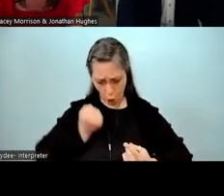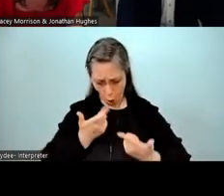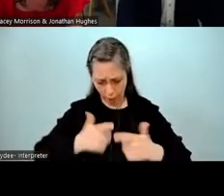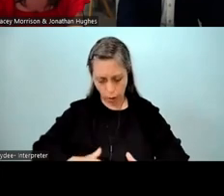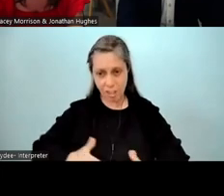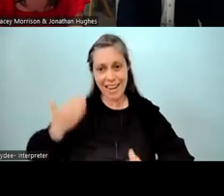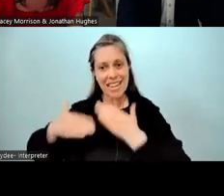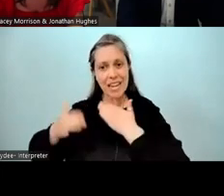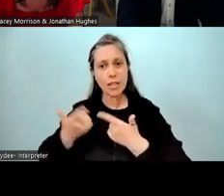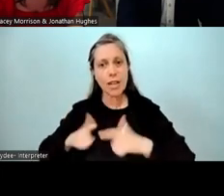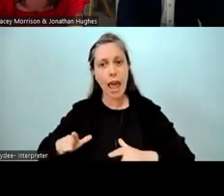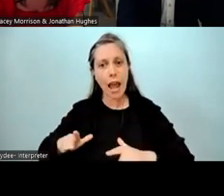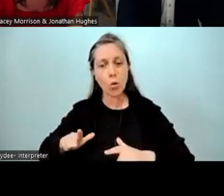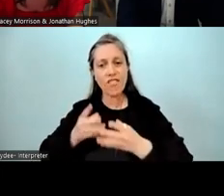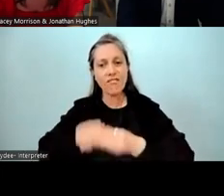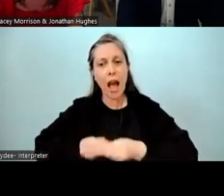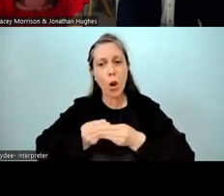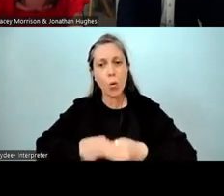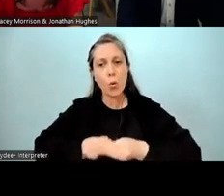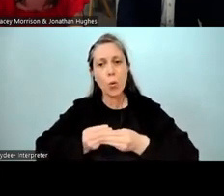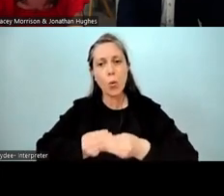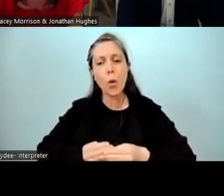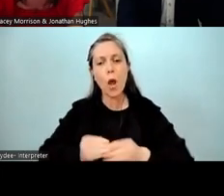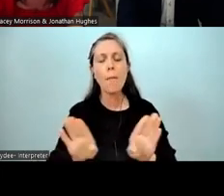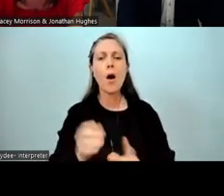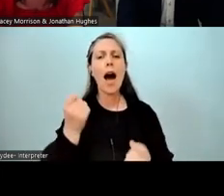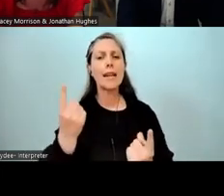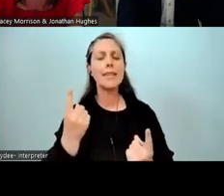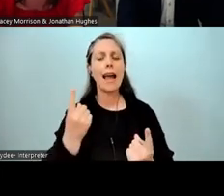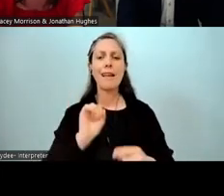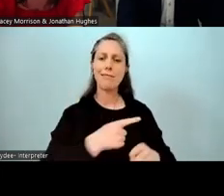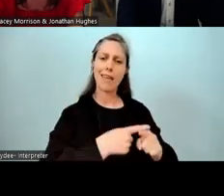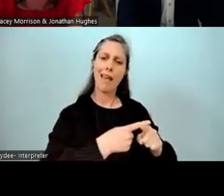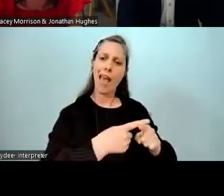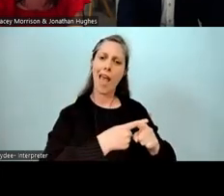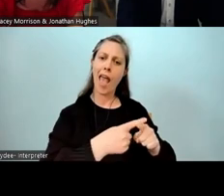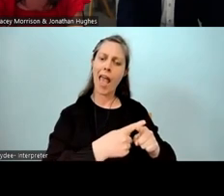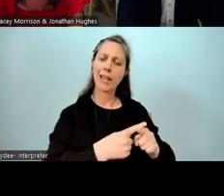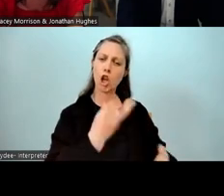But also, for them to know that the level of English that they are acquiring and working in